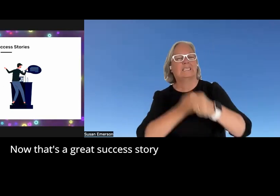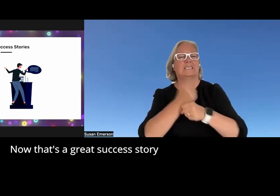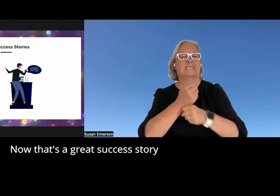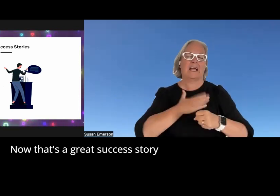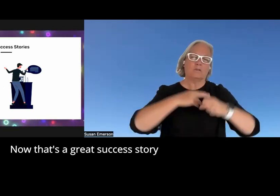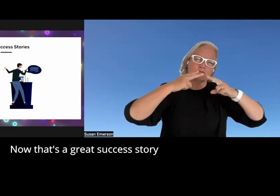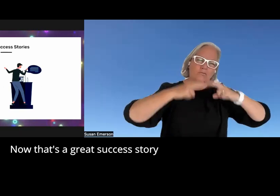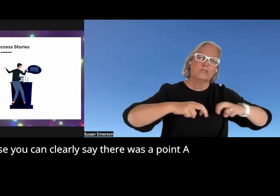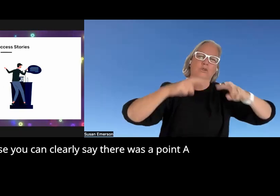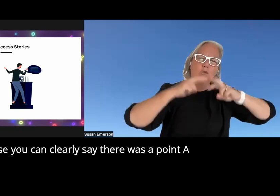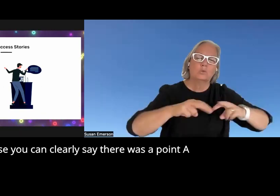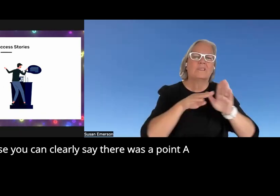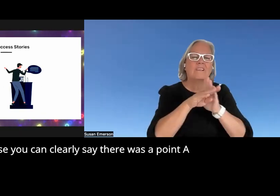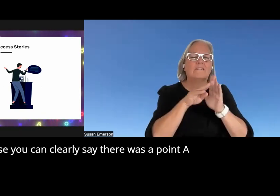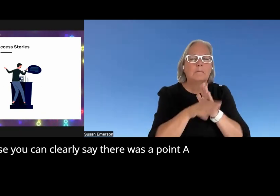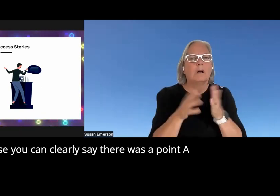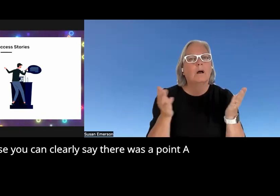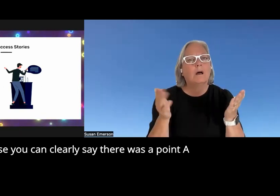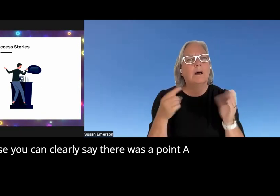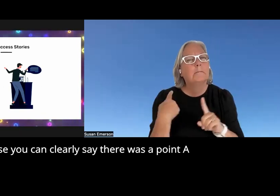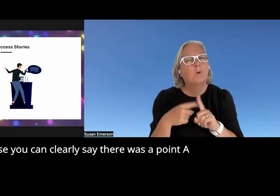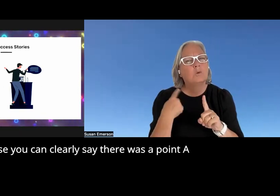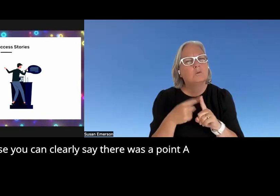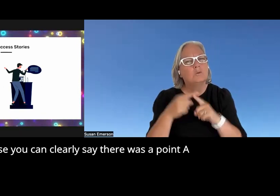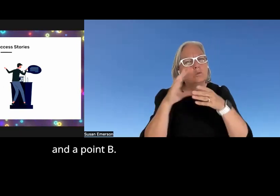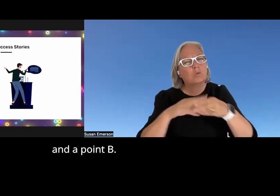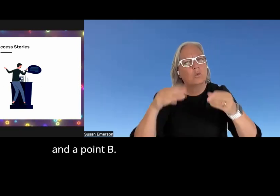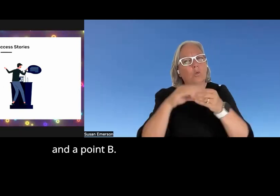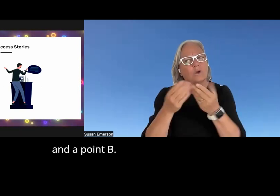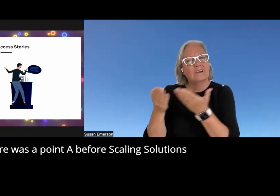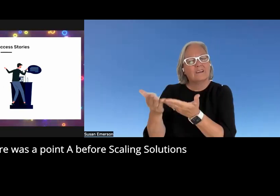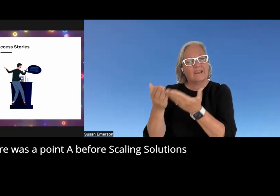great success story because you can clearly say there was a point a and a point B there was a